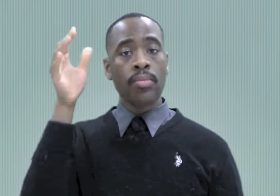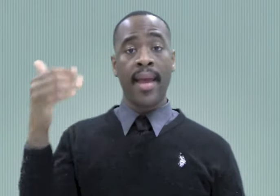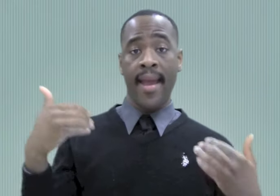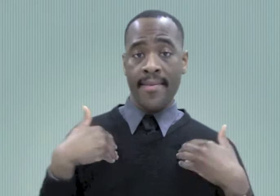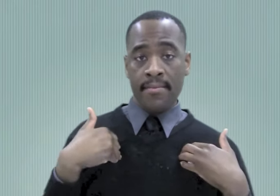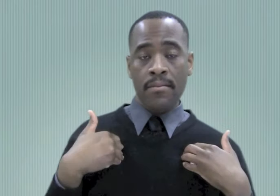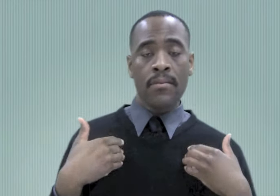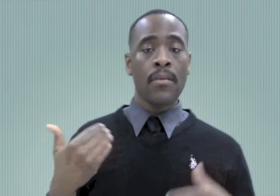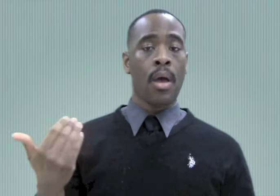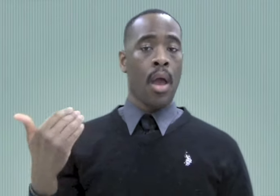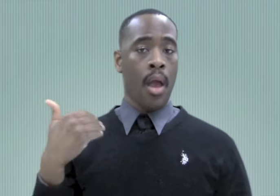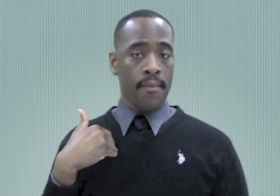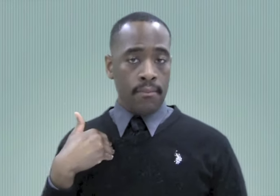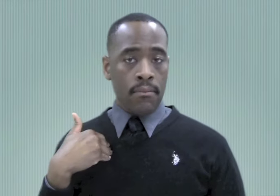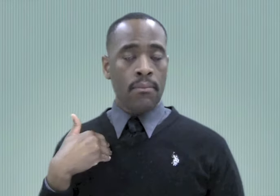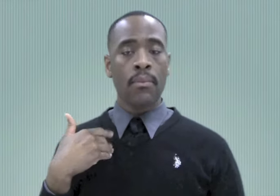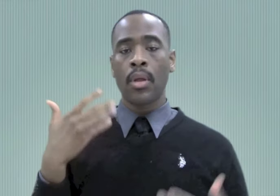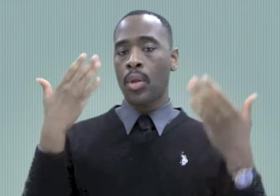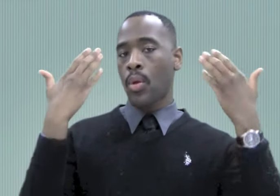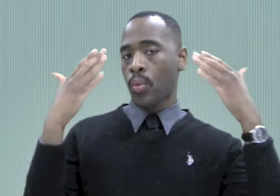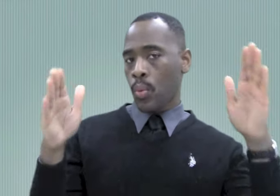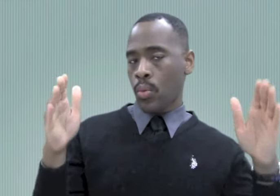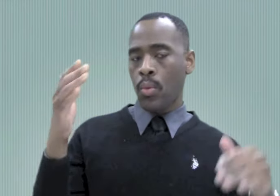5-handshape; 2 B-handshapes for HAVE or one B-handshape; and 2 B-handshapes for DON’T-KNOW or